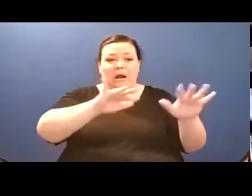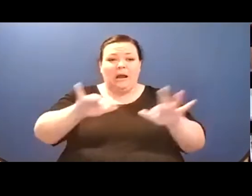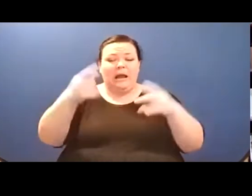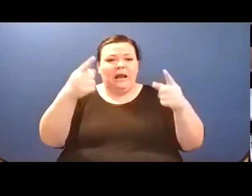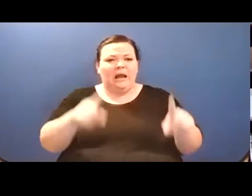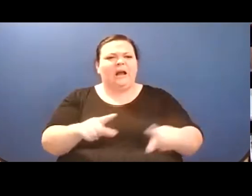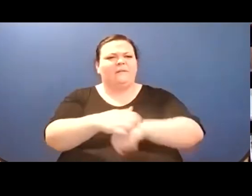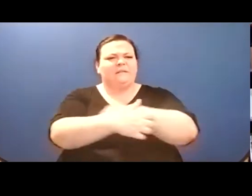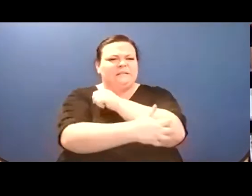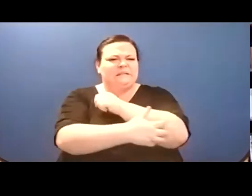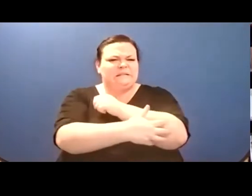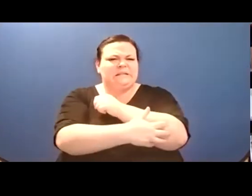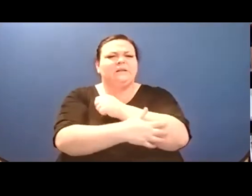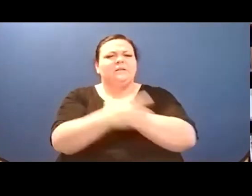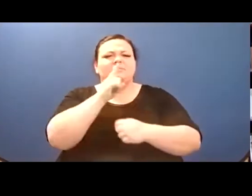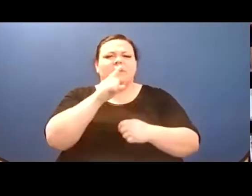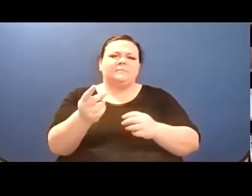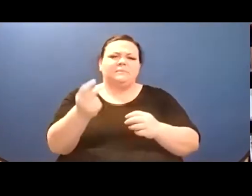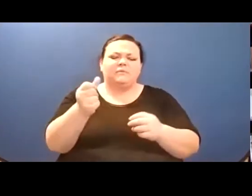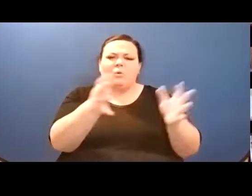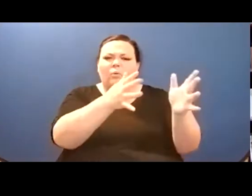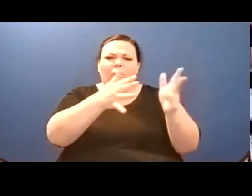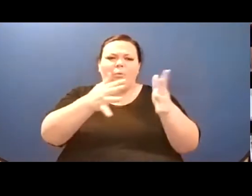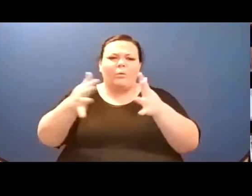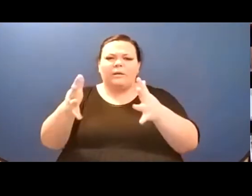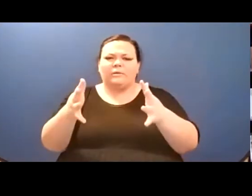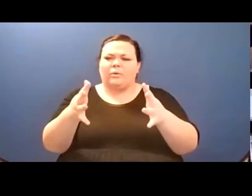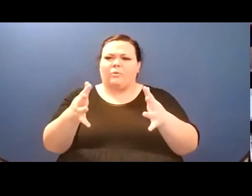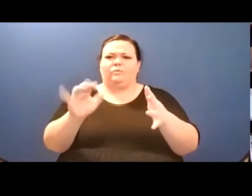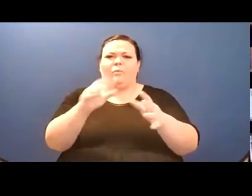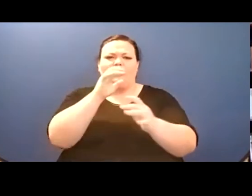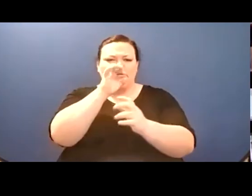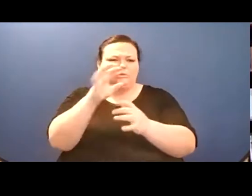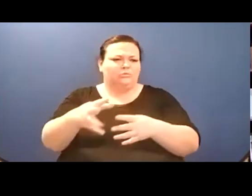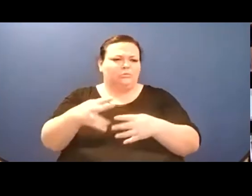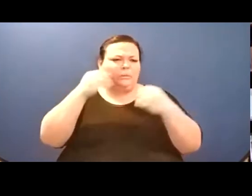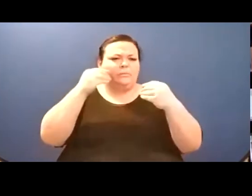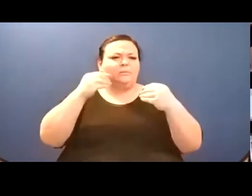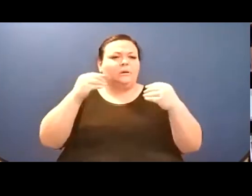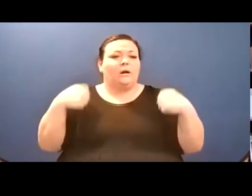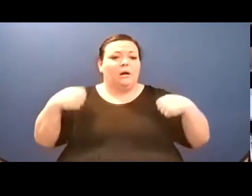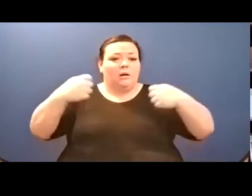Sometimes experience is phenomenal in its segues--do you remember, you were peeling a